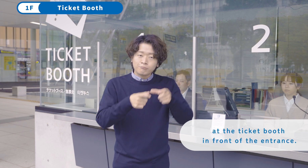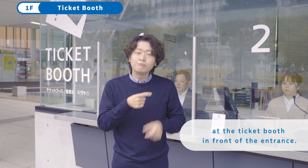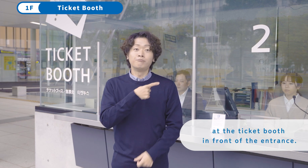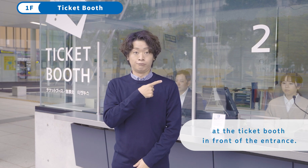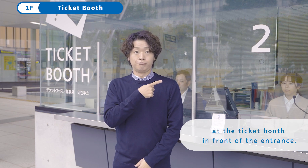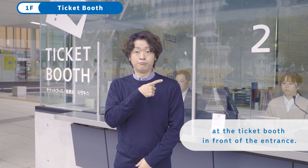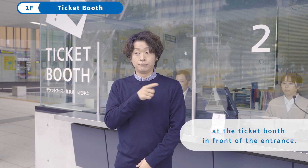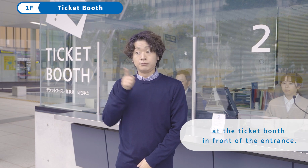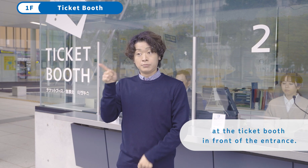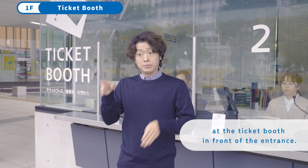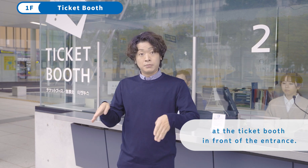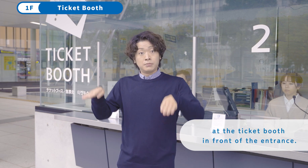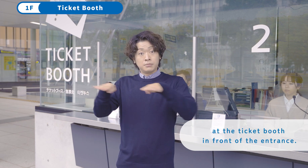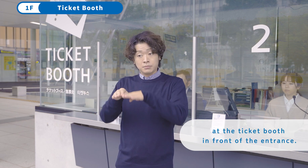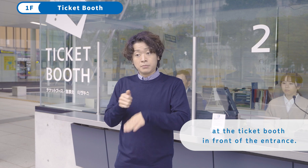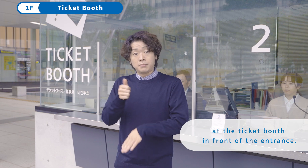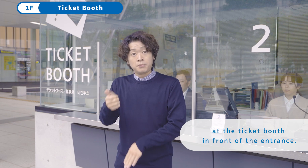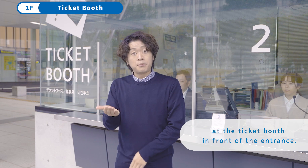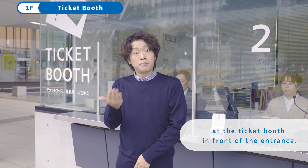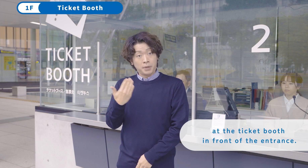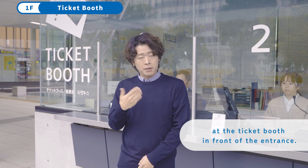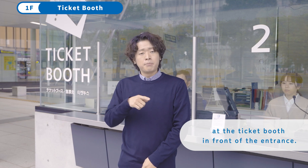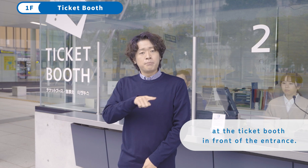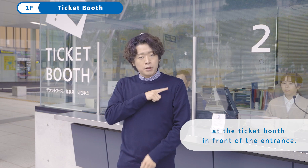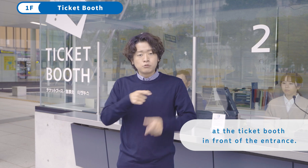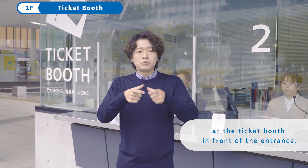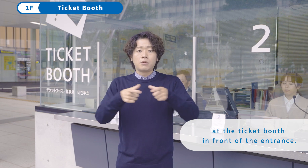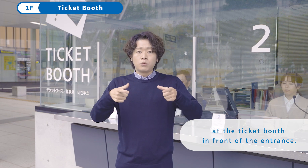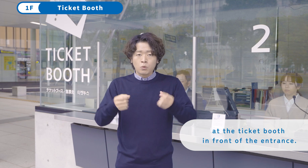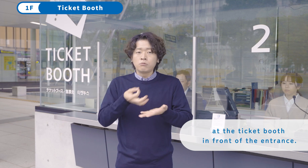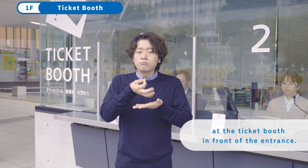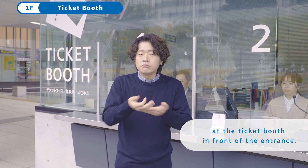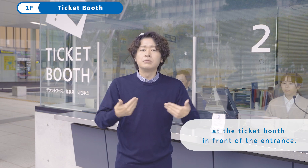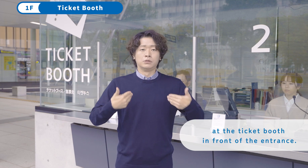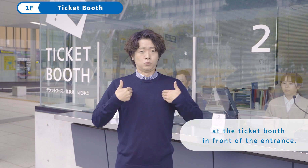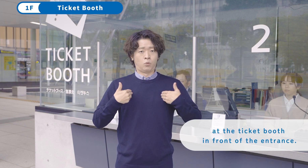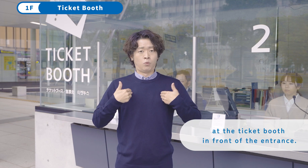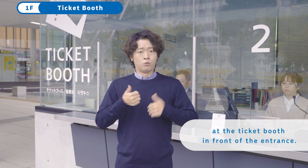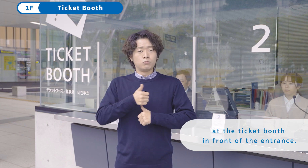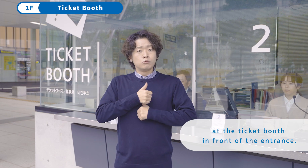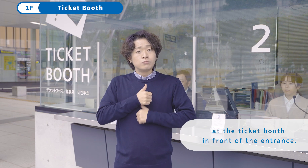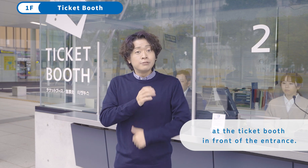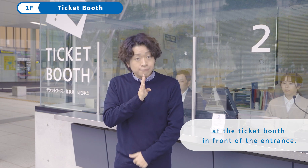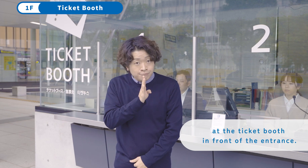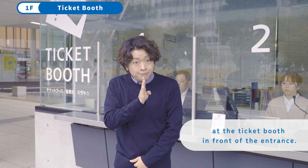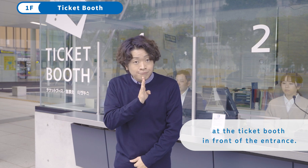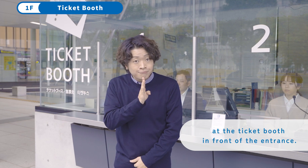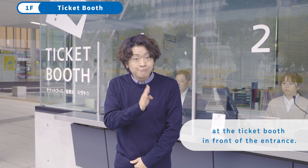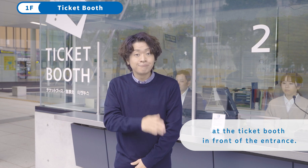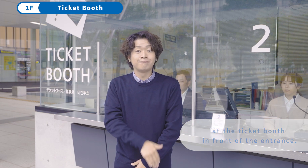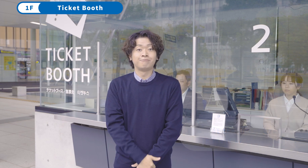at the ticket booth in front of the entrance.